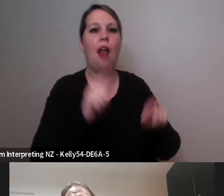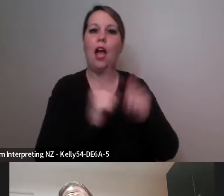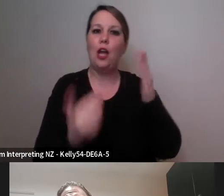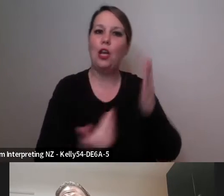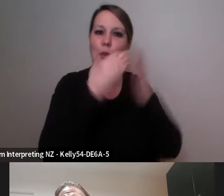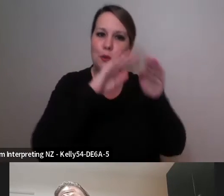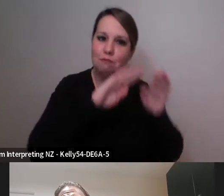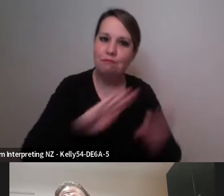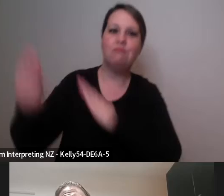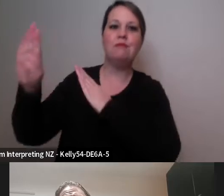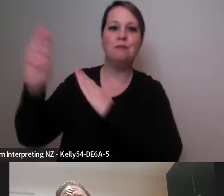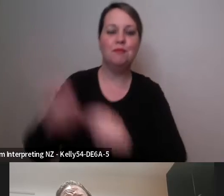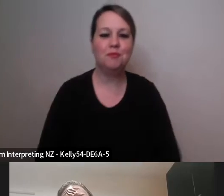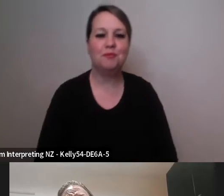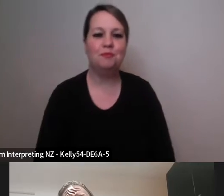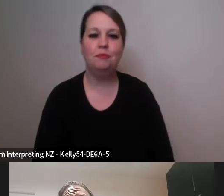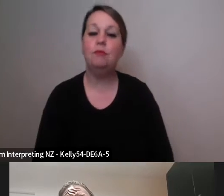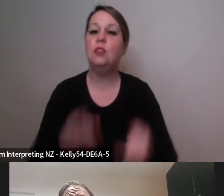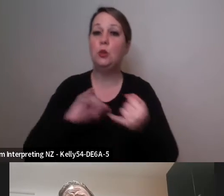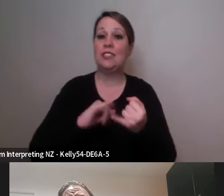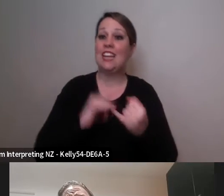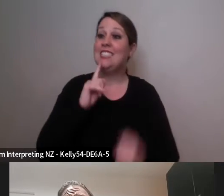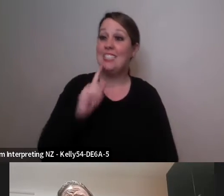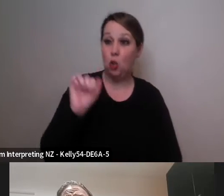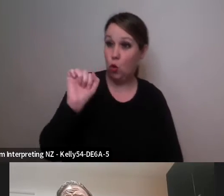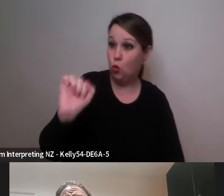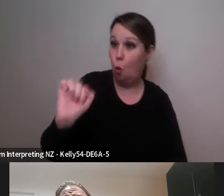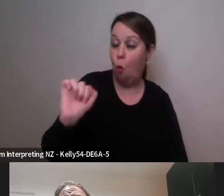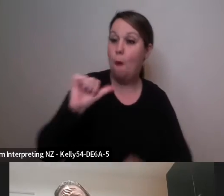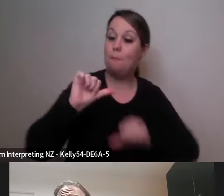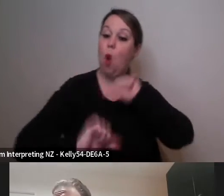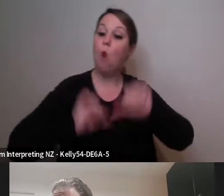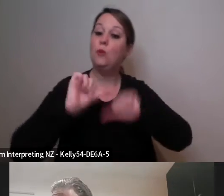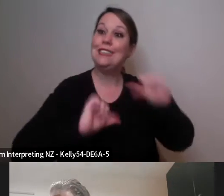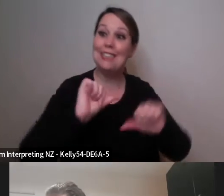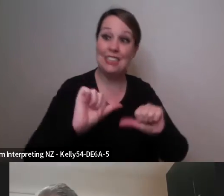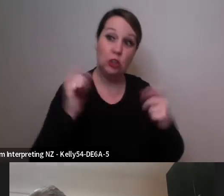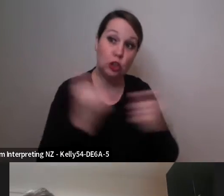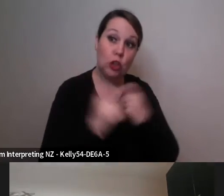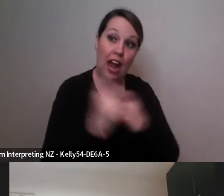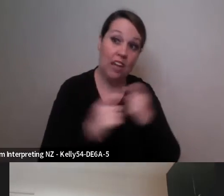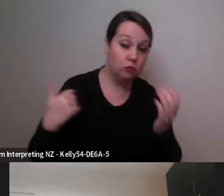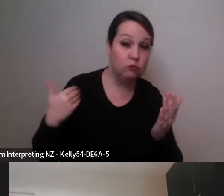And have your processes changed in recent years? Yeah.